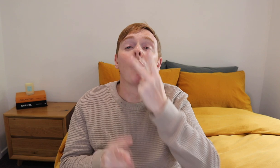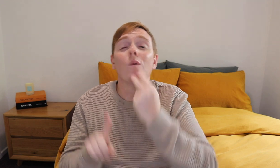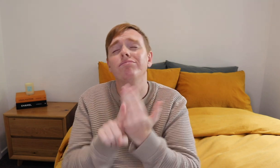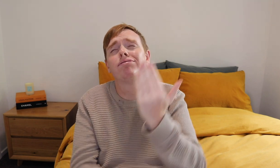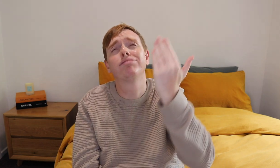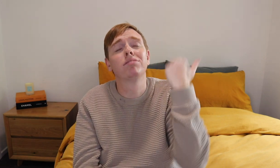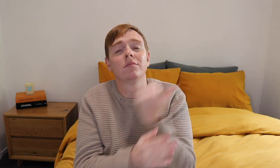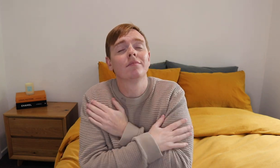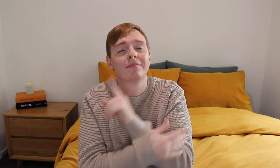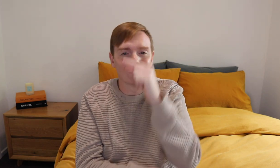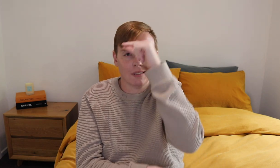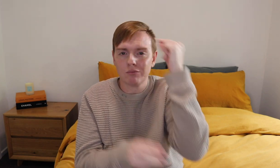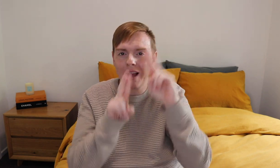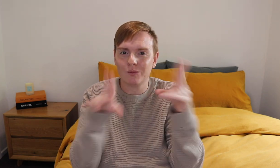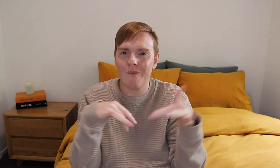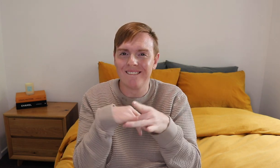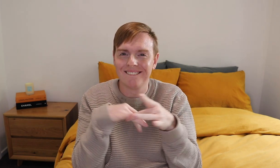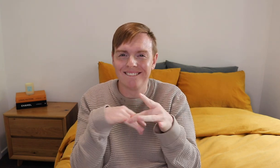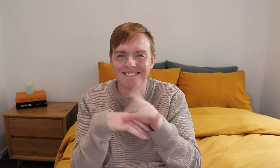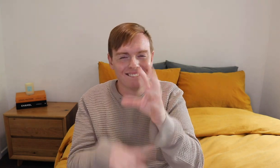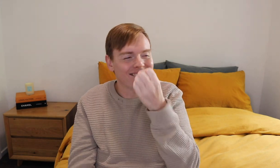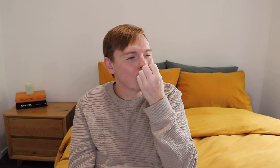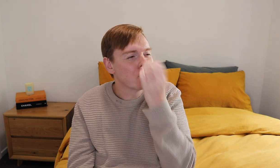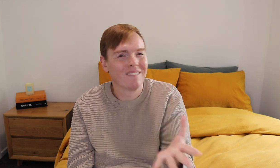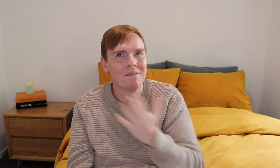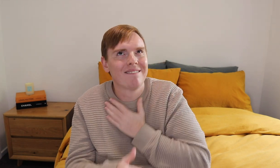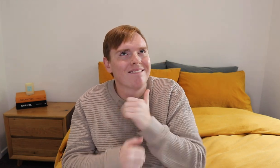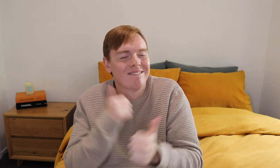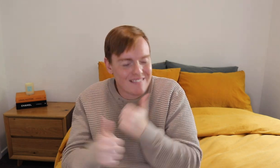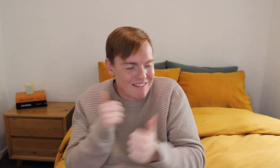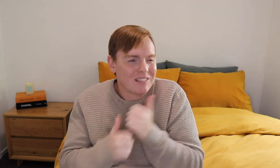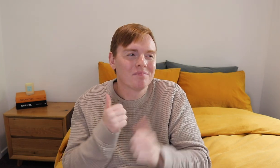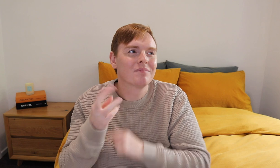3. Years ago, I loved watching Desperate Housewives. Beautiful. My favourite show.